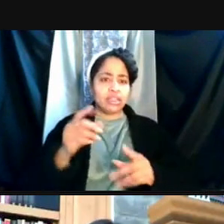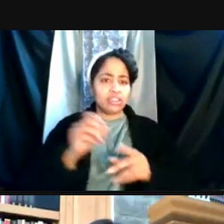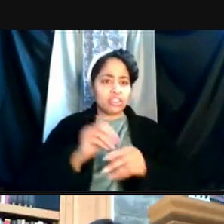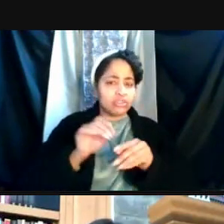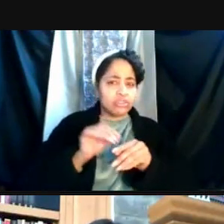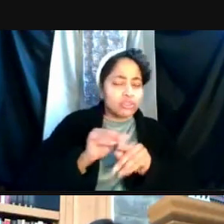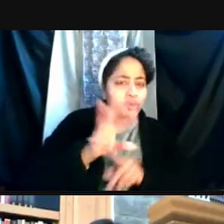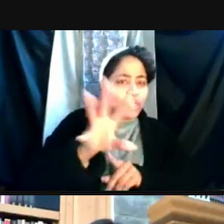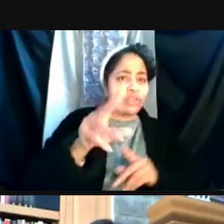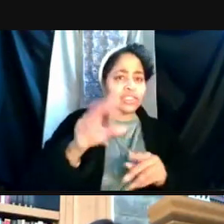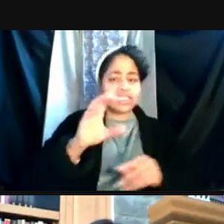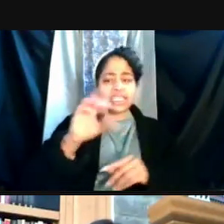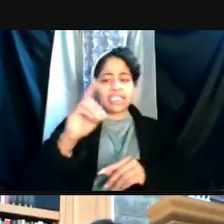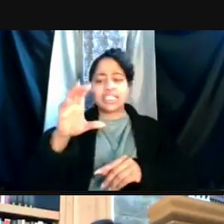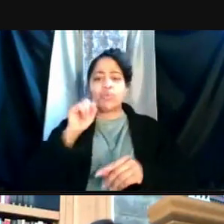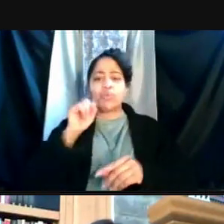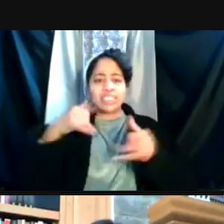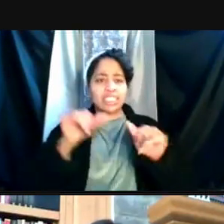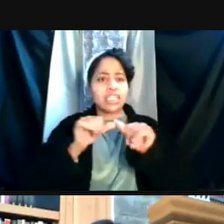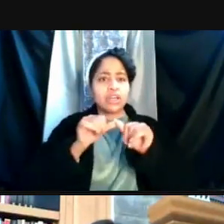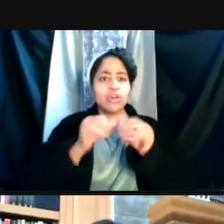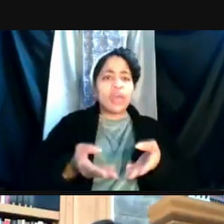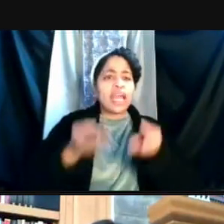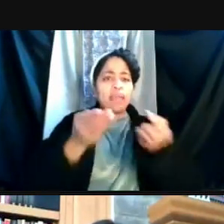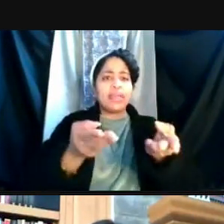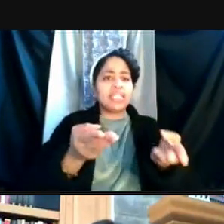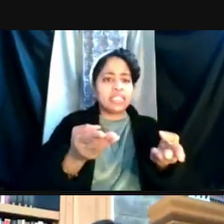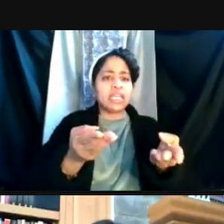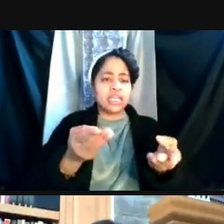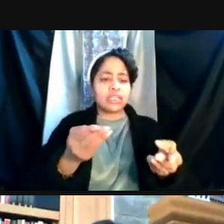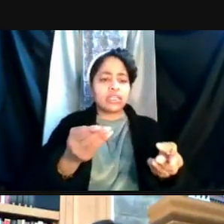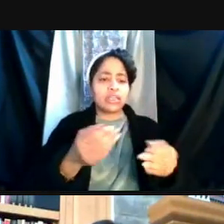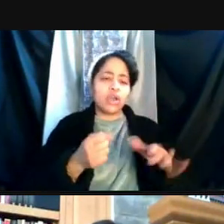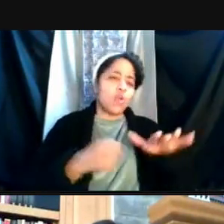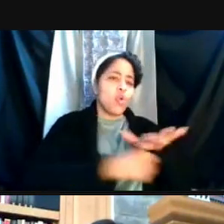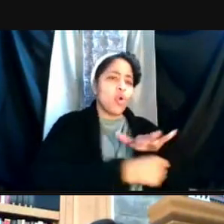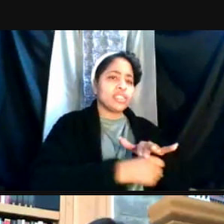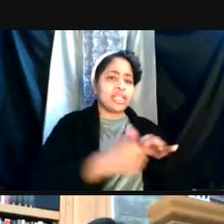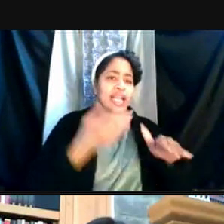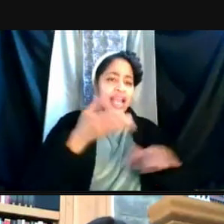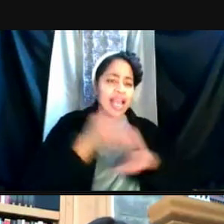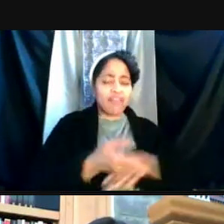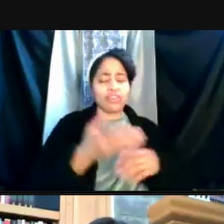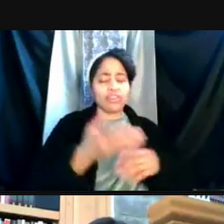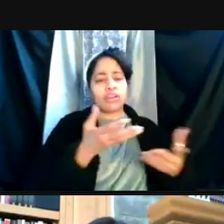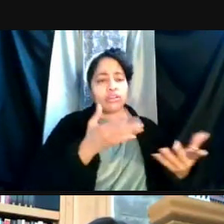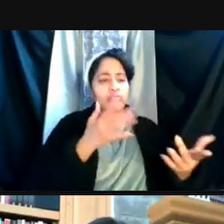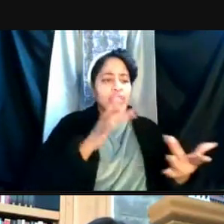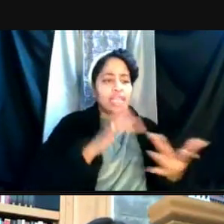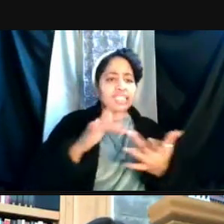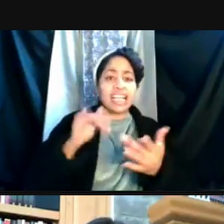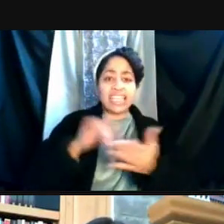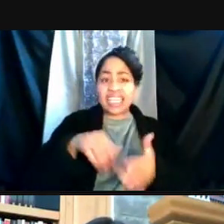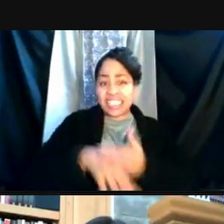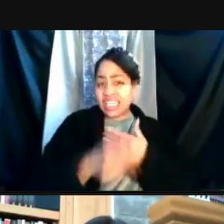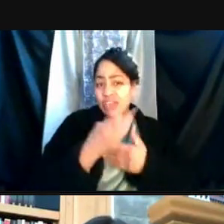still continued quarantine after close contact. That just within the past couple of weeks has been a change